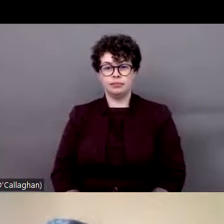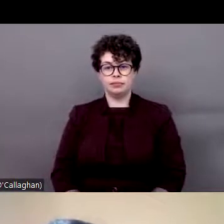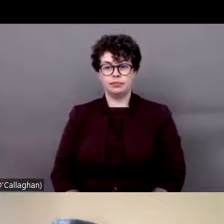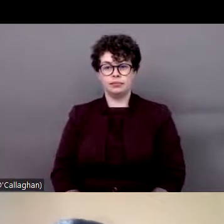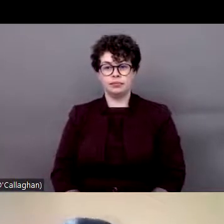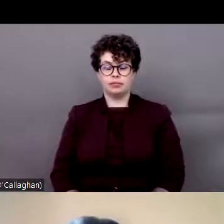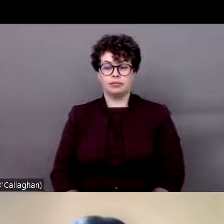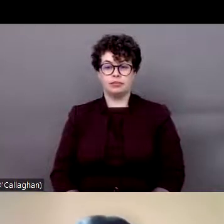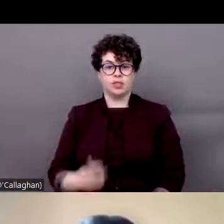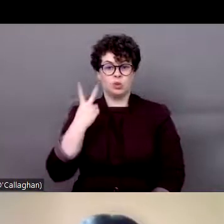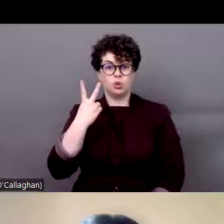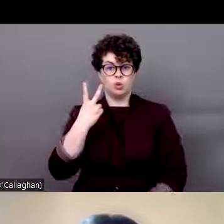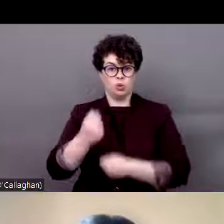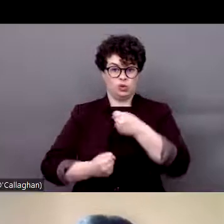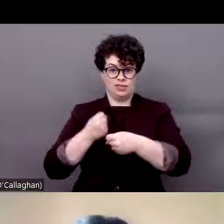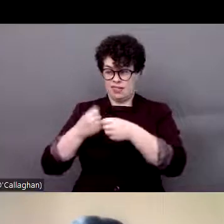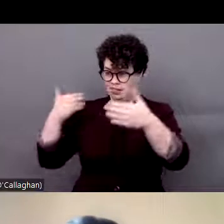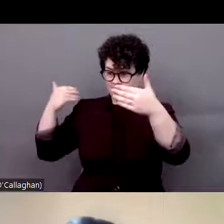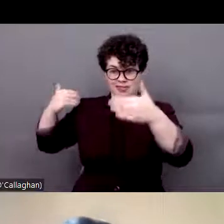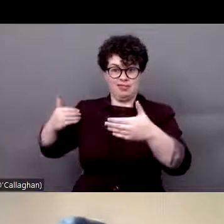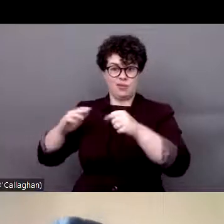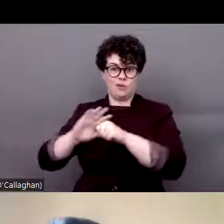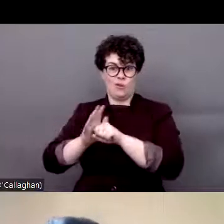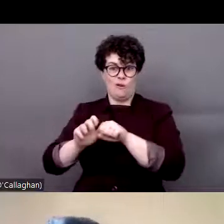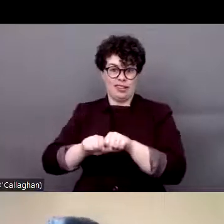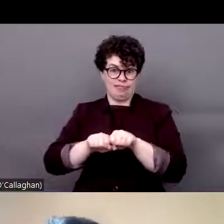the pandemic